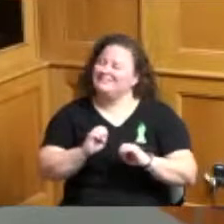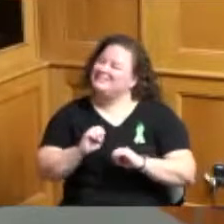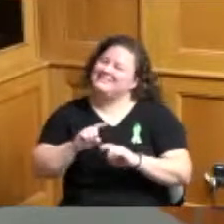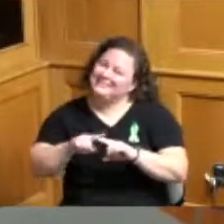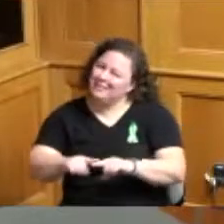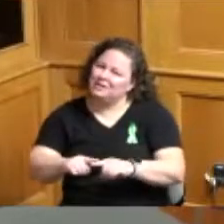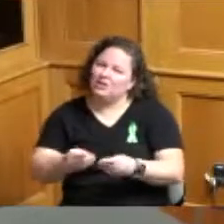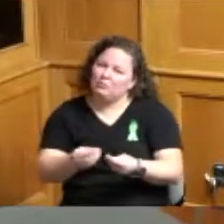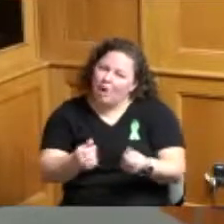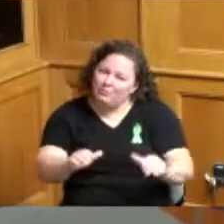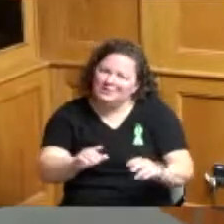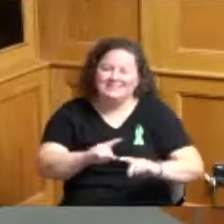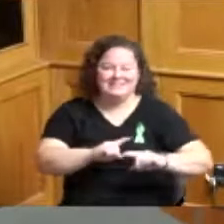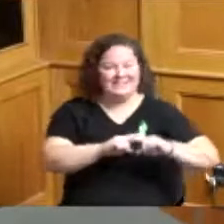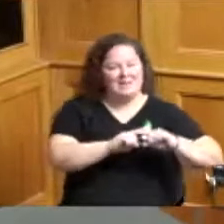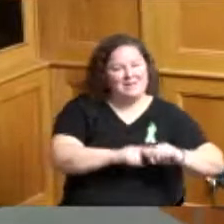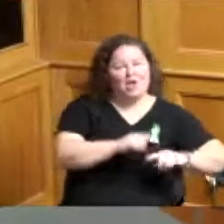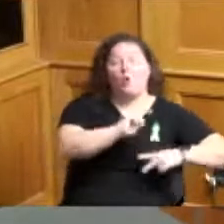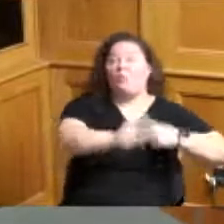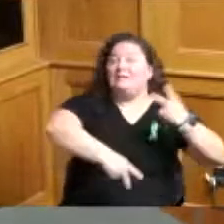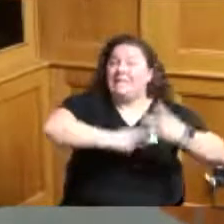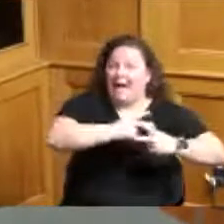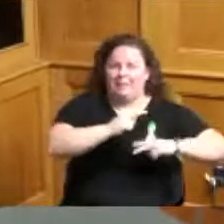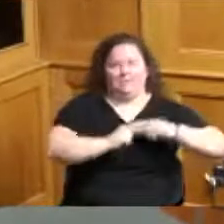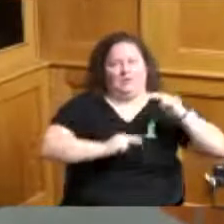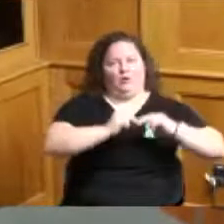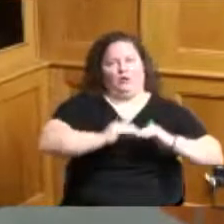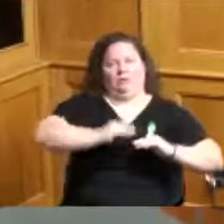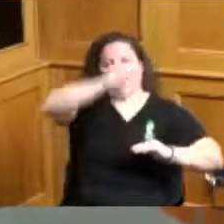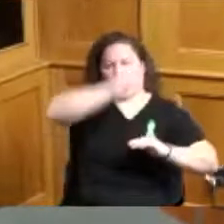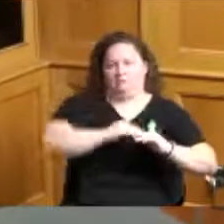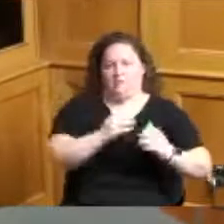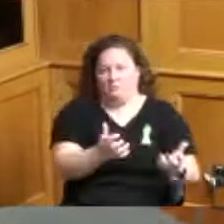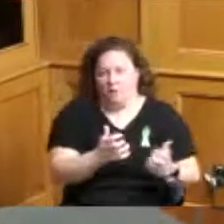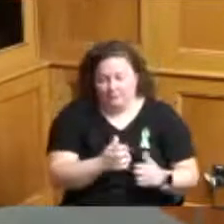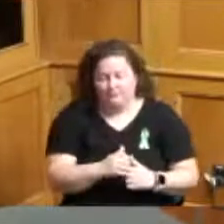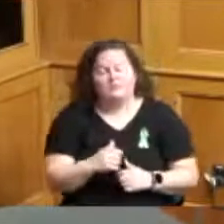or not well first of all what we would require to make sure that the sewer is safe throughout